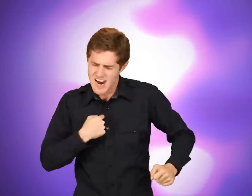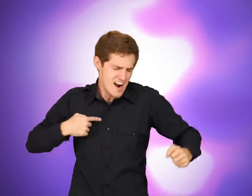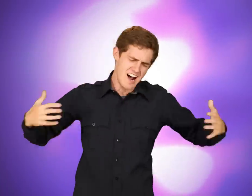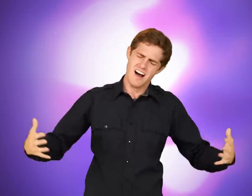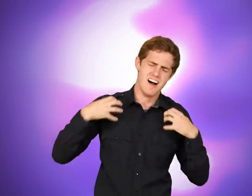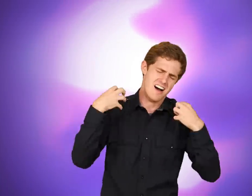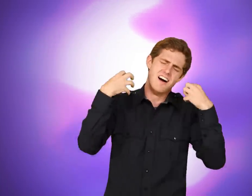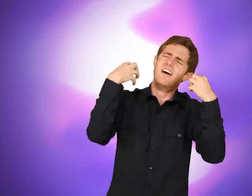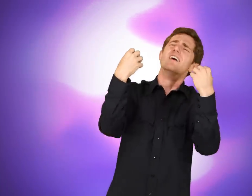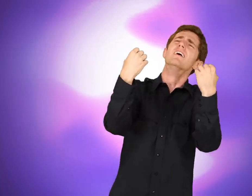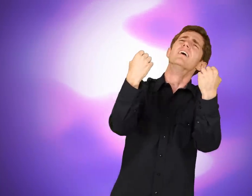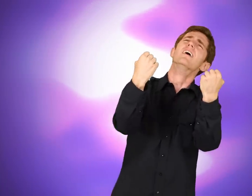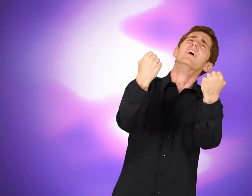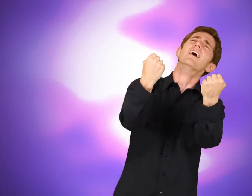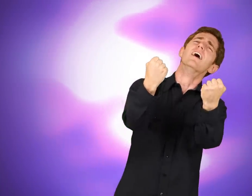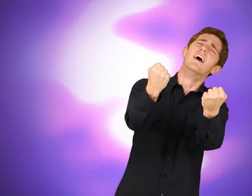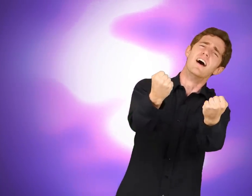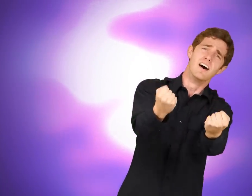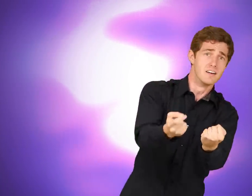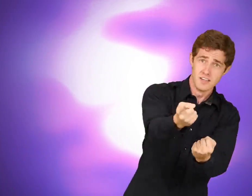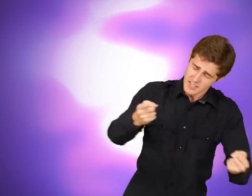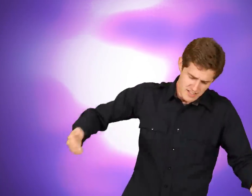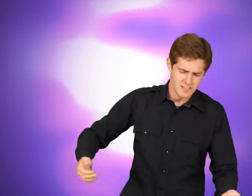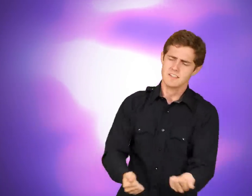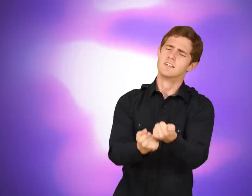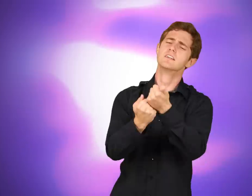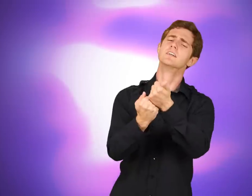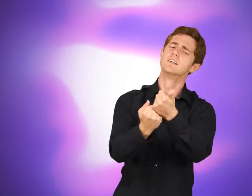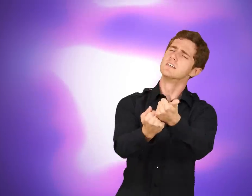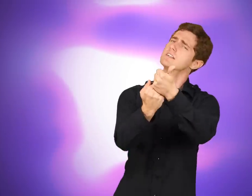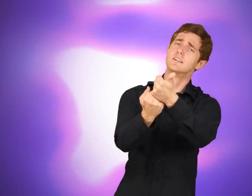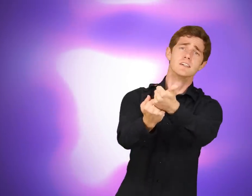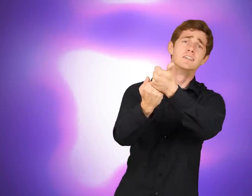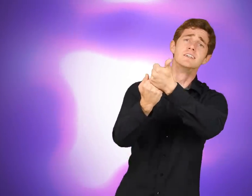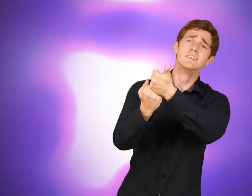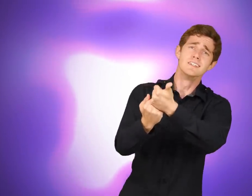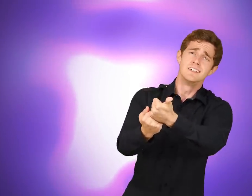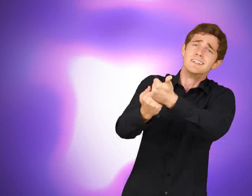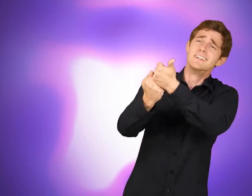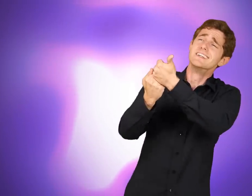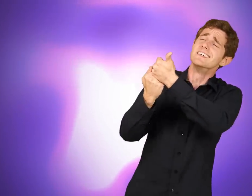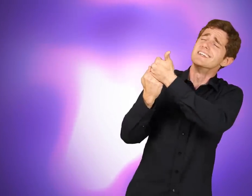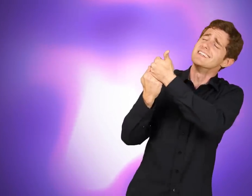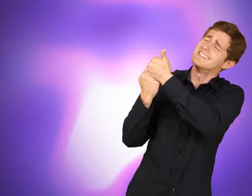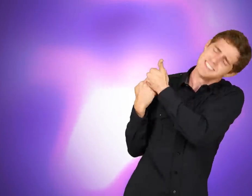I am strong, when I am on your shoulders; I STRONG, YOU SUPPORT-ME